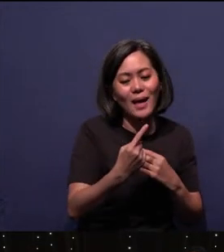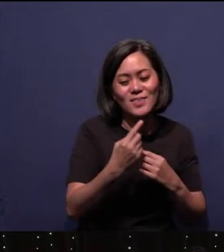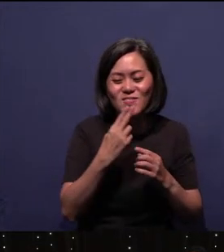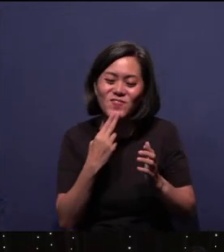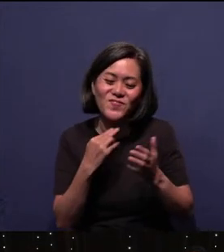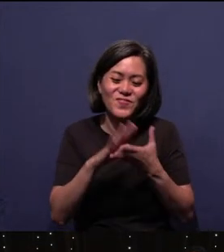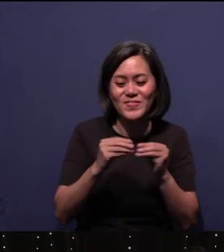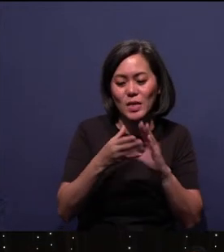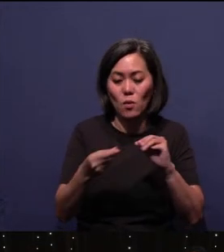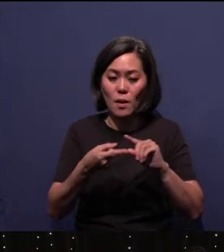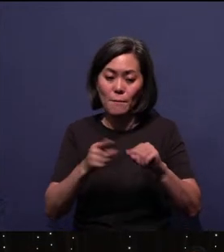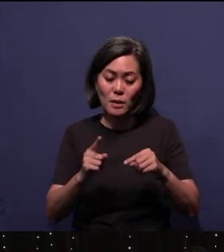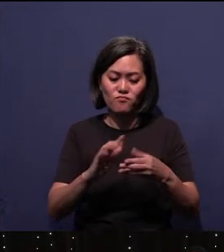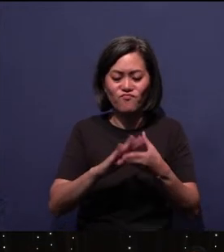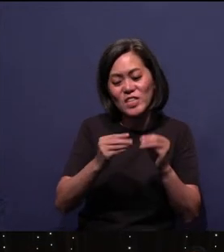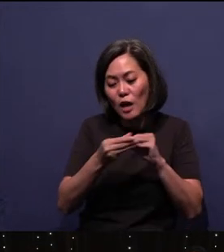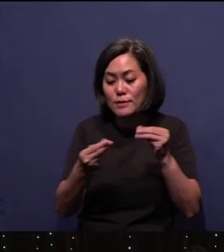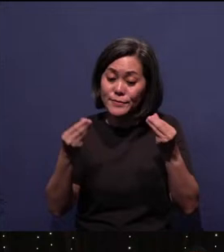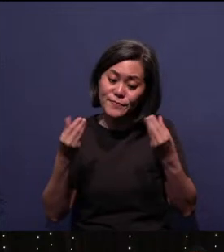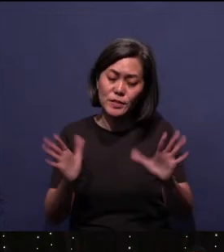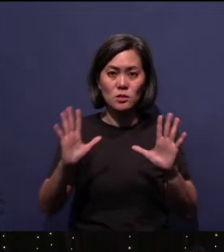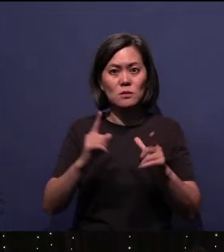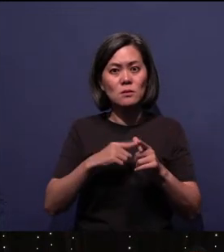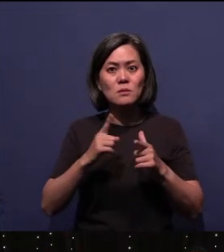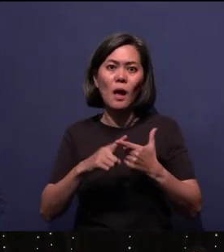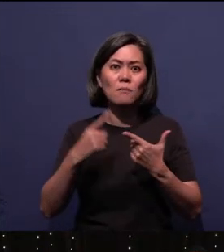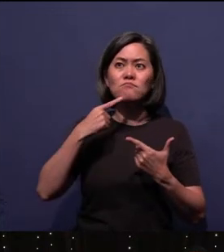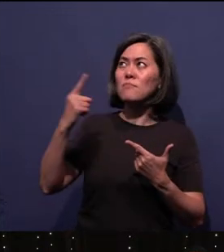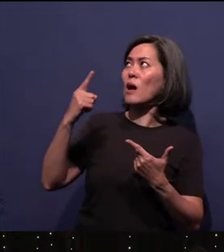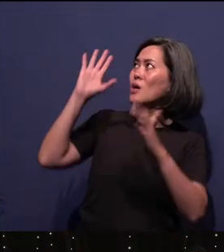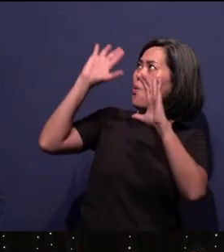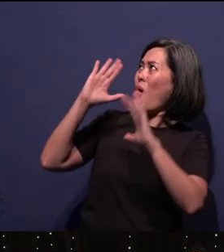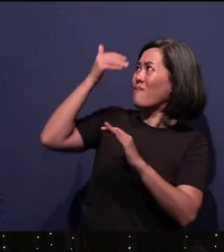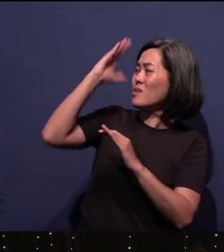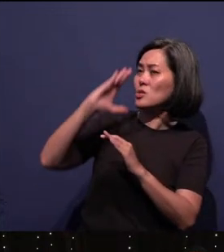But after cute stories, you also tell how this wonderful God is in my life.